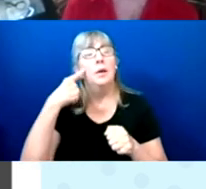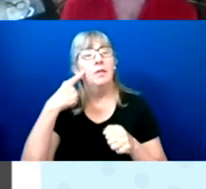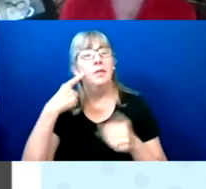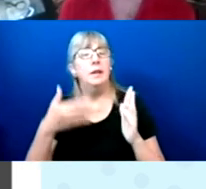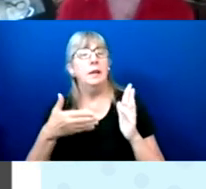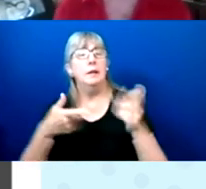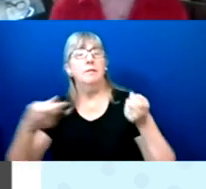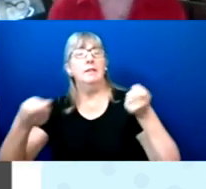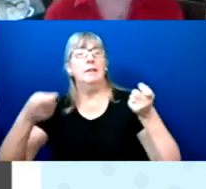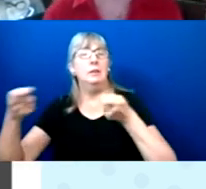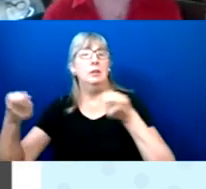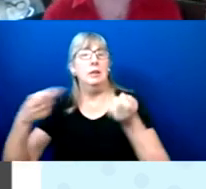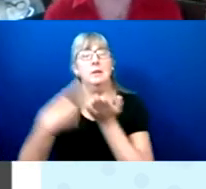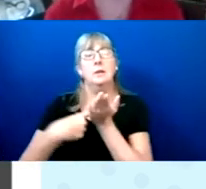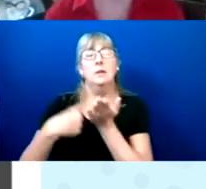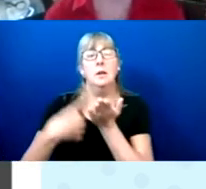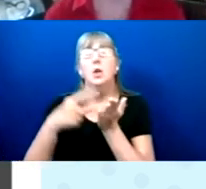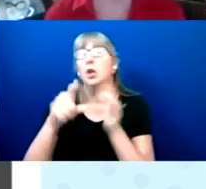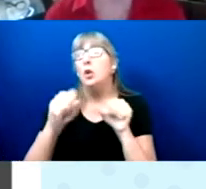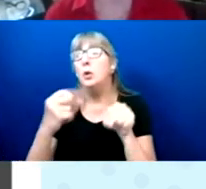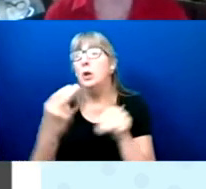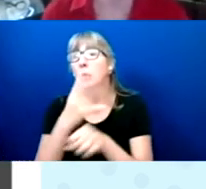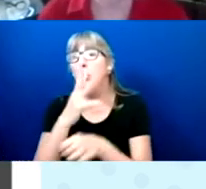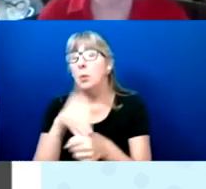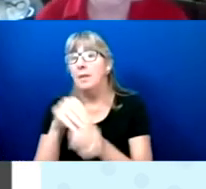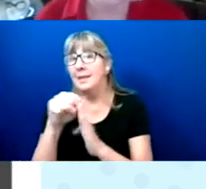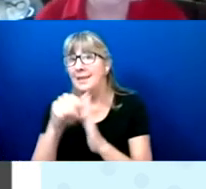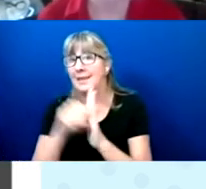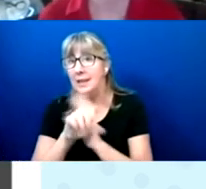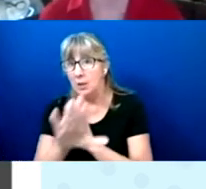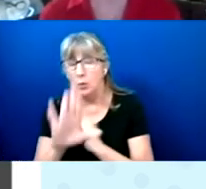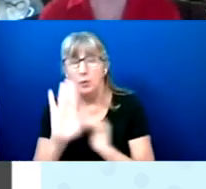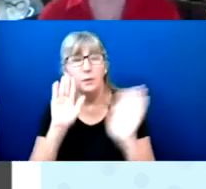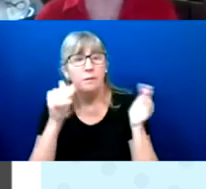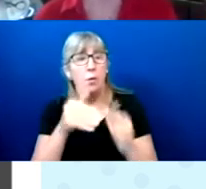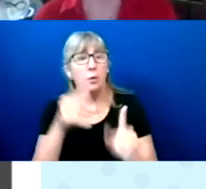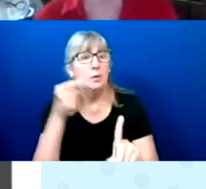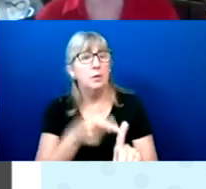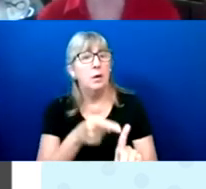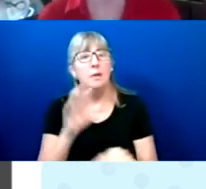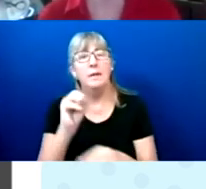And you can use this within your state. It focuses on the African-American voter.